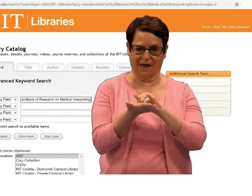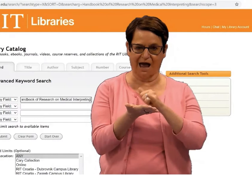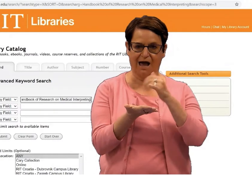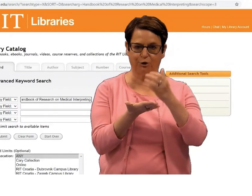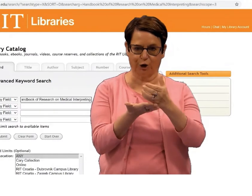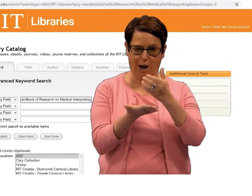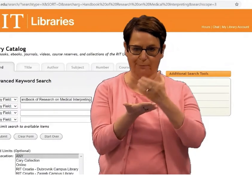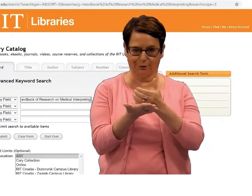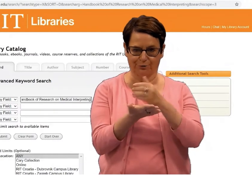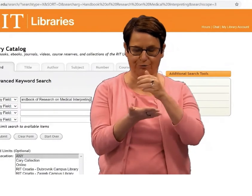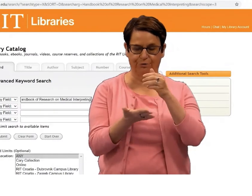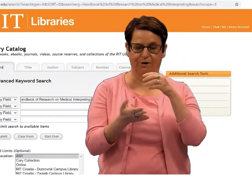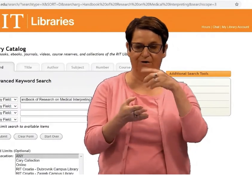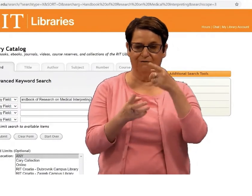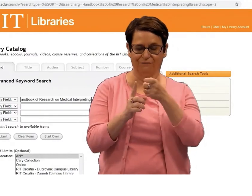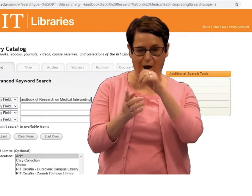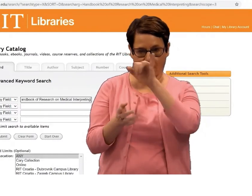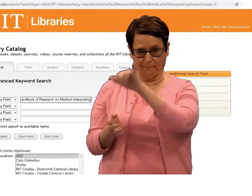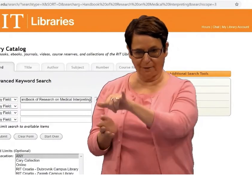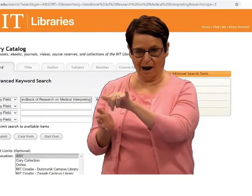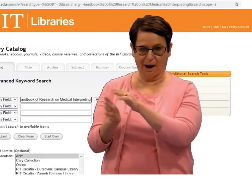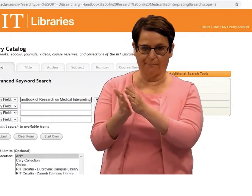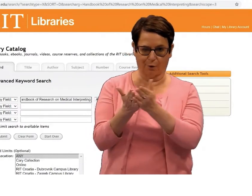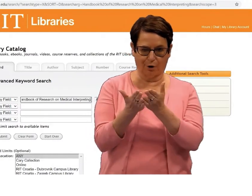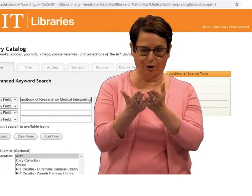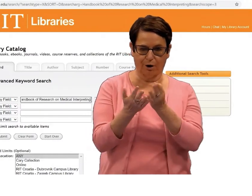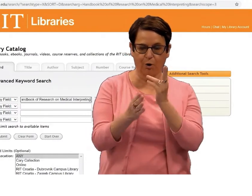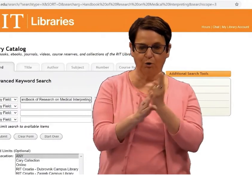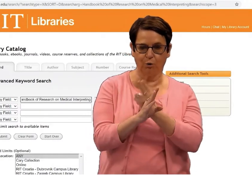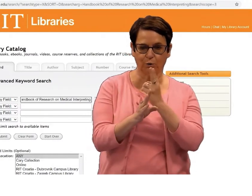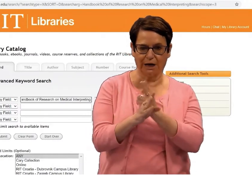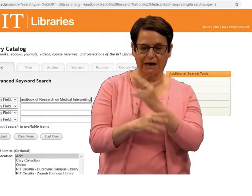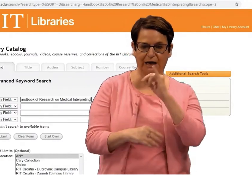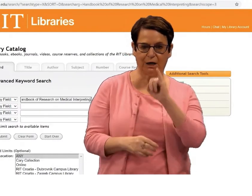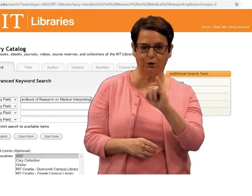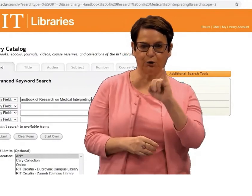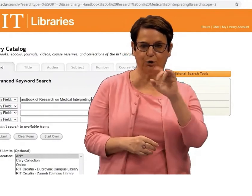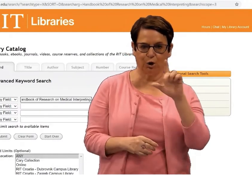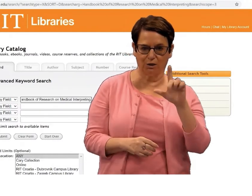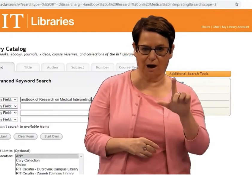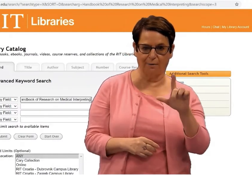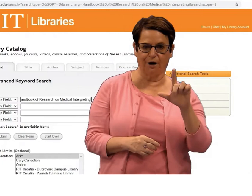I can request the book chapter by using